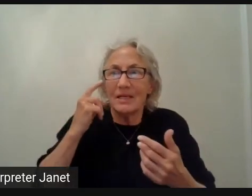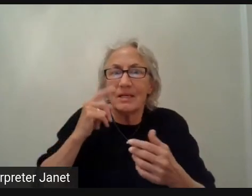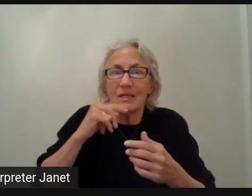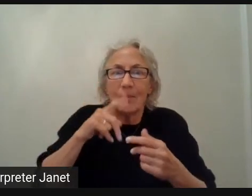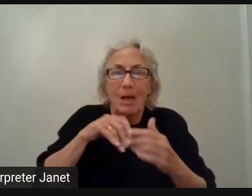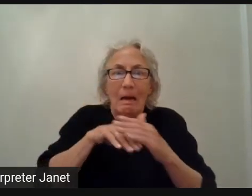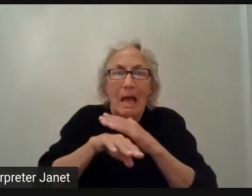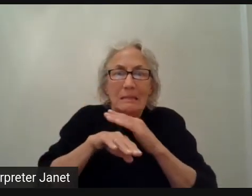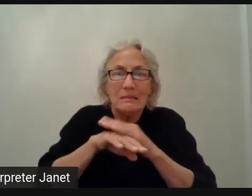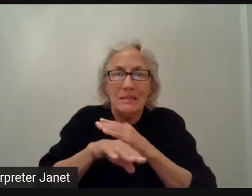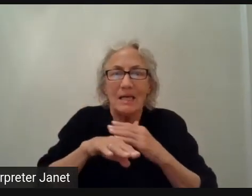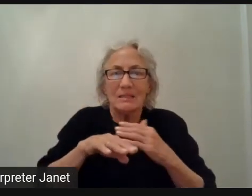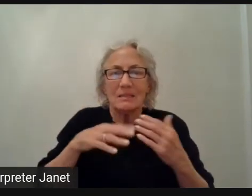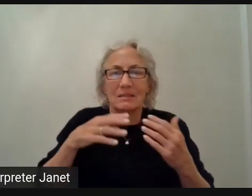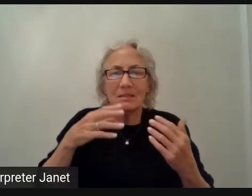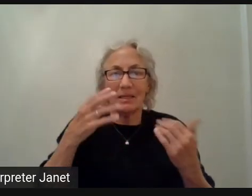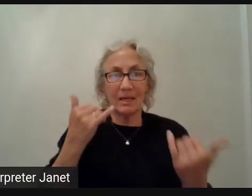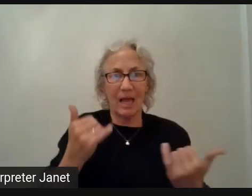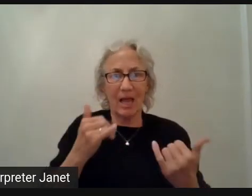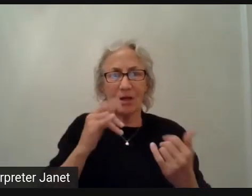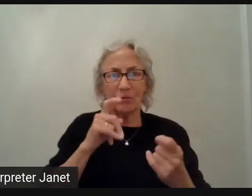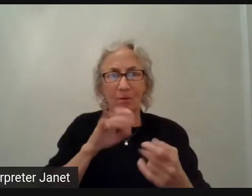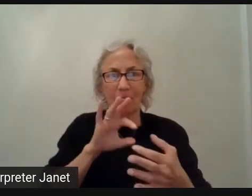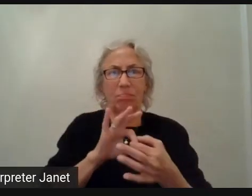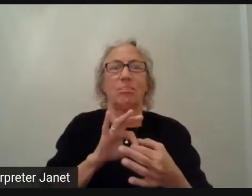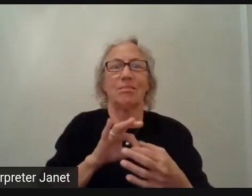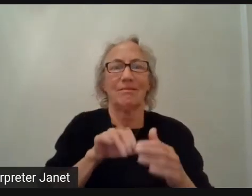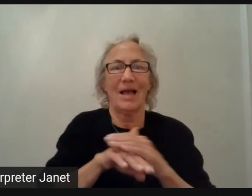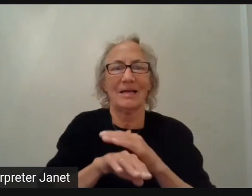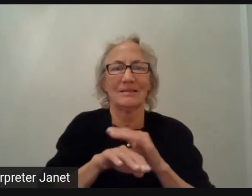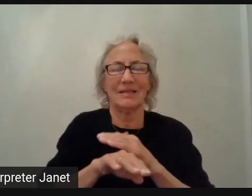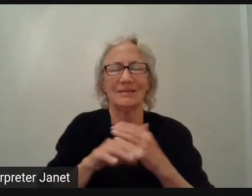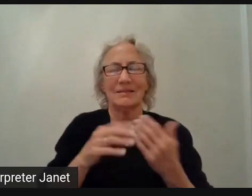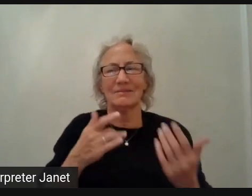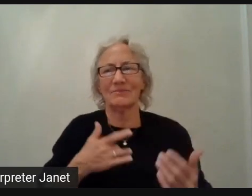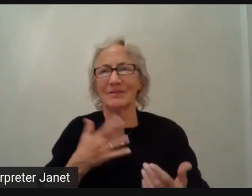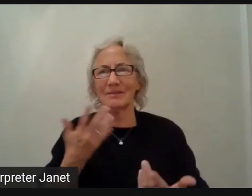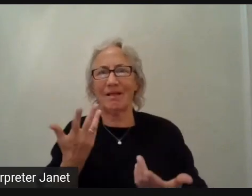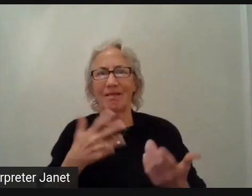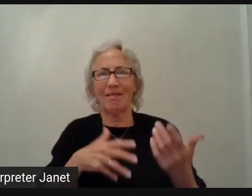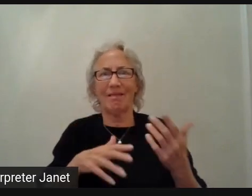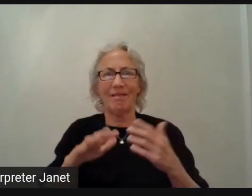you will run the test, and quite quickly